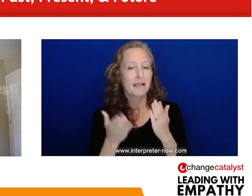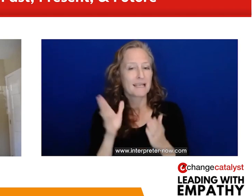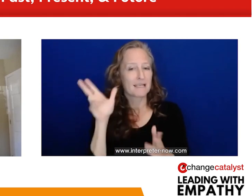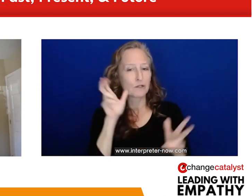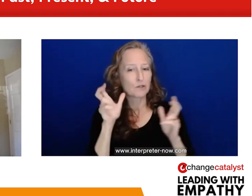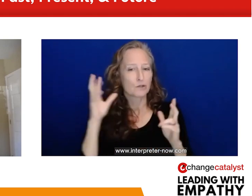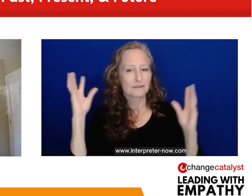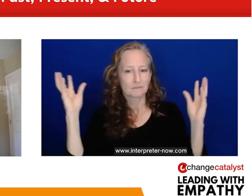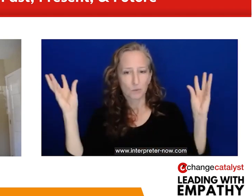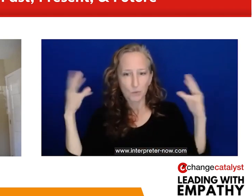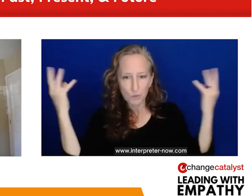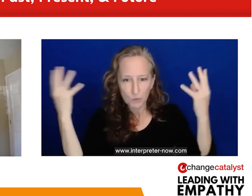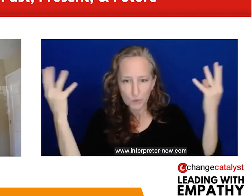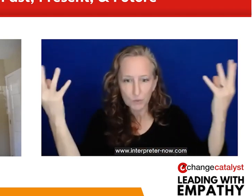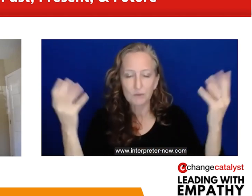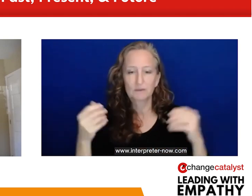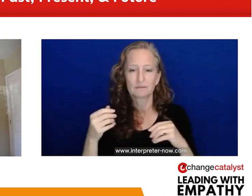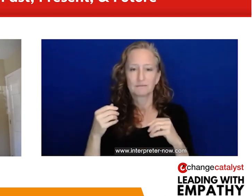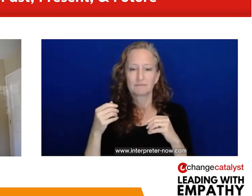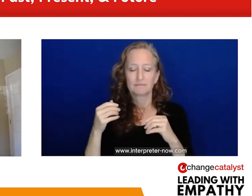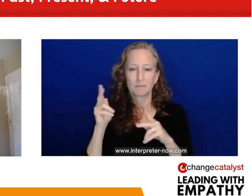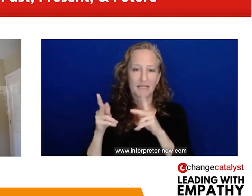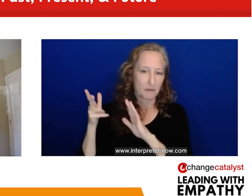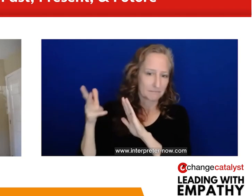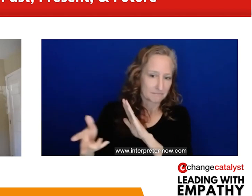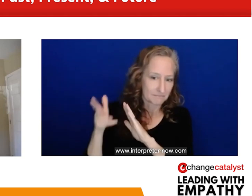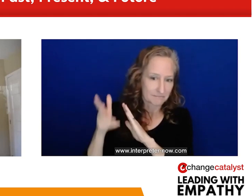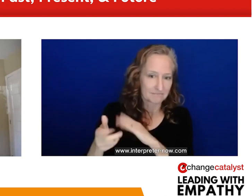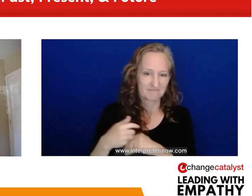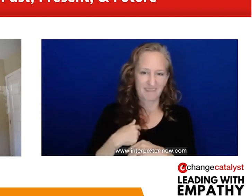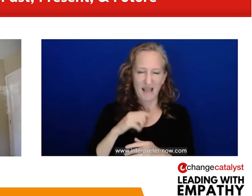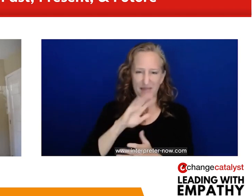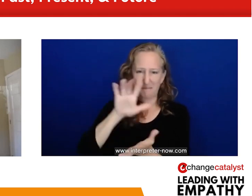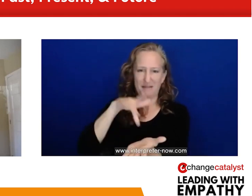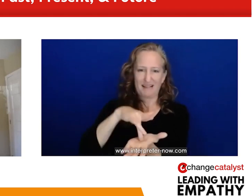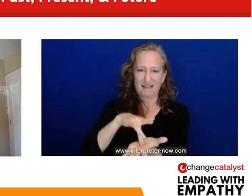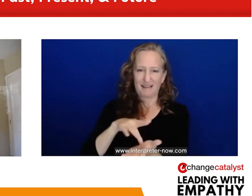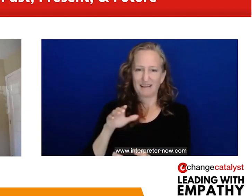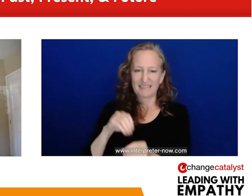for any ambulances, any sirens that you may hear. I am currently in the Bronx, in the